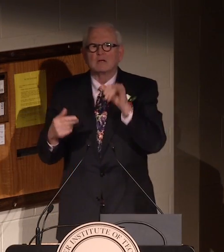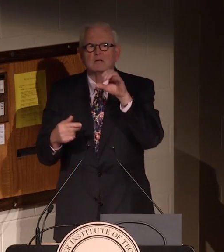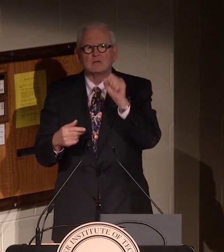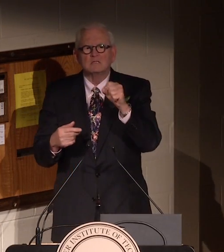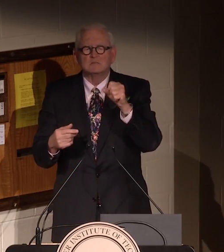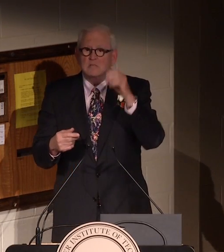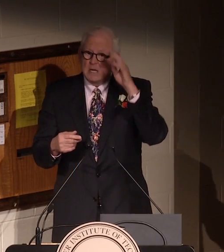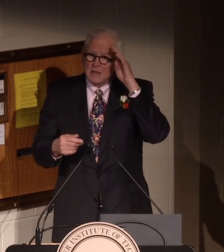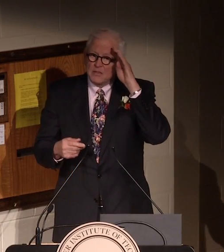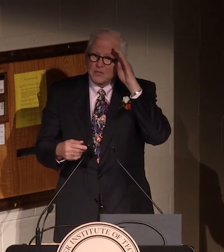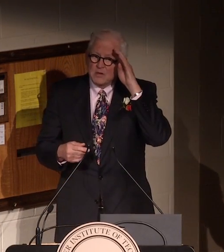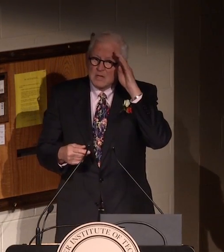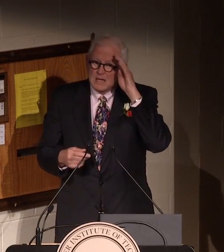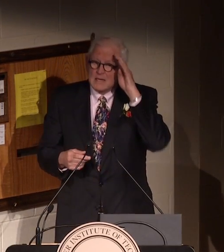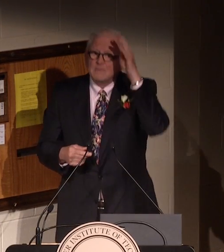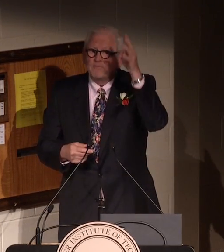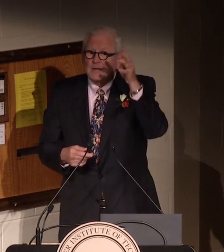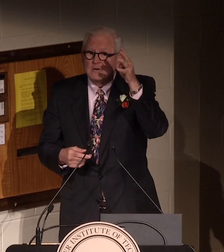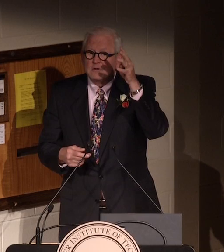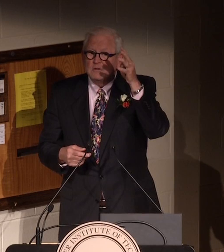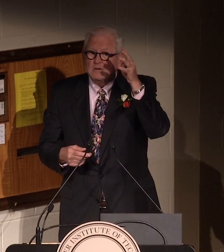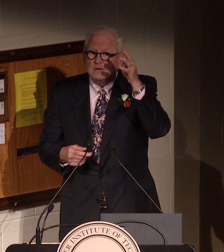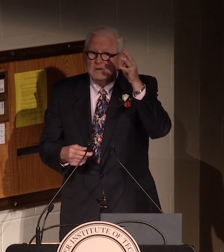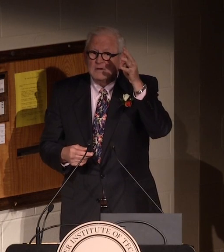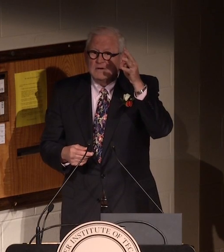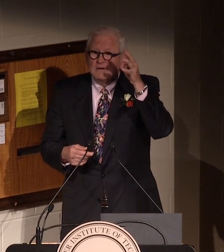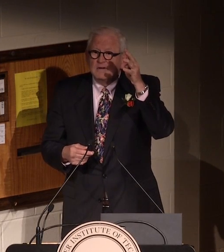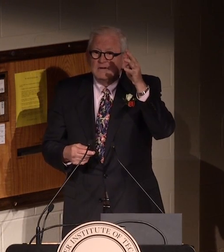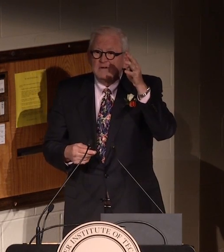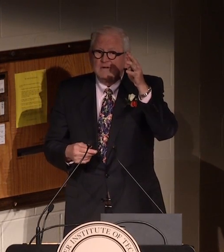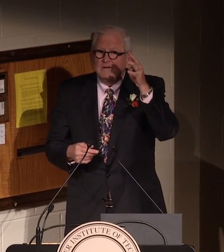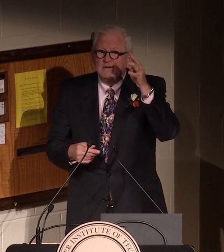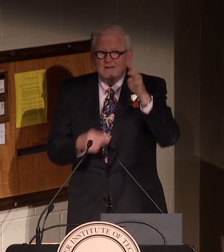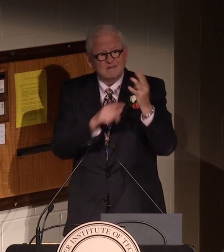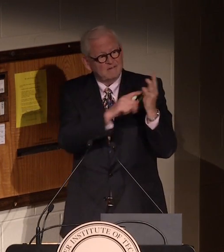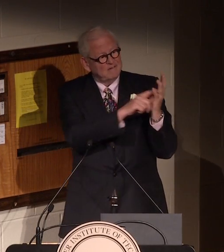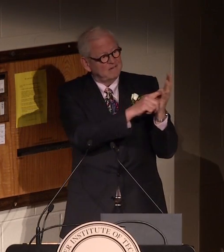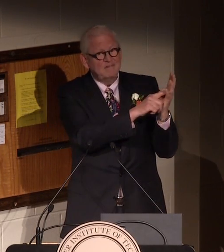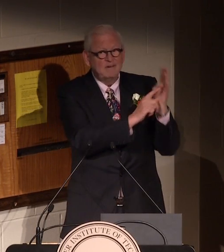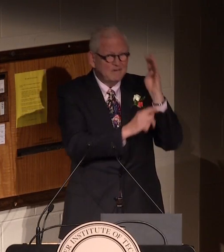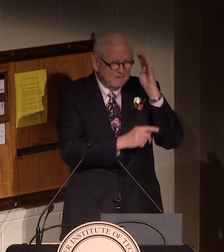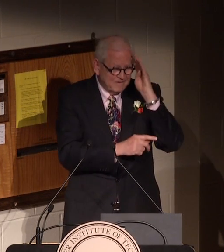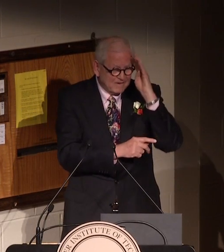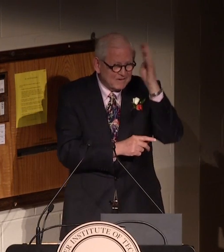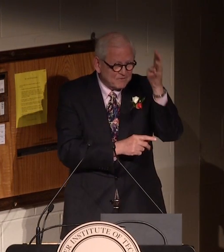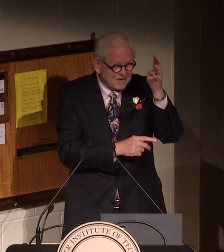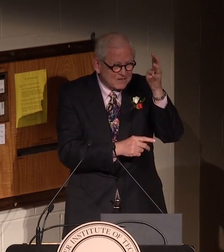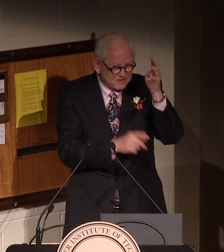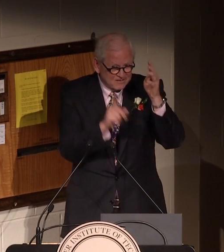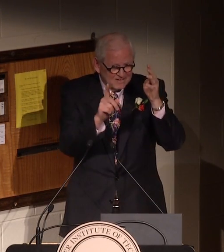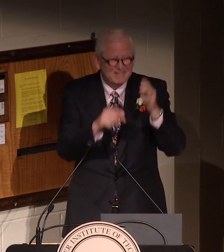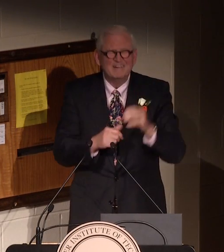The second person I'd like to thank is the inventor, there's